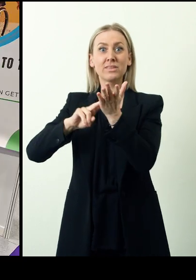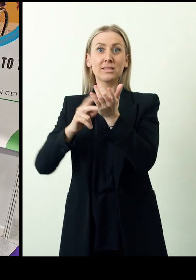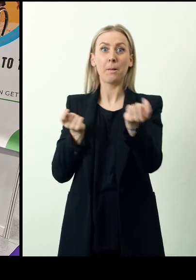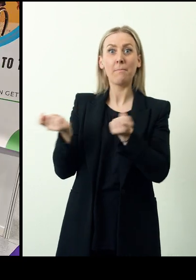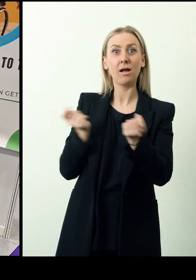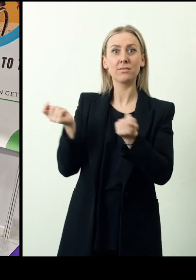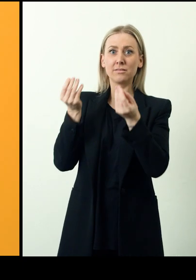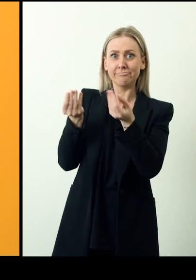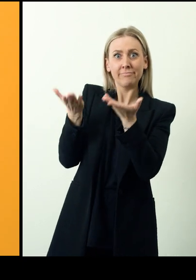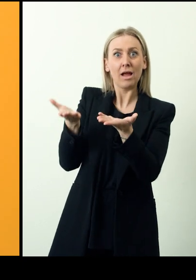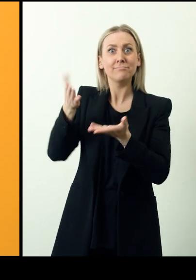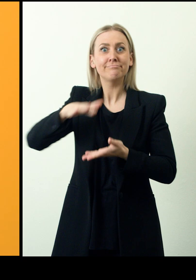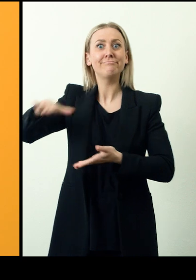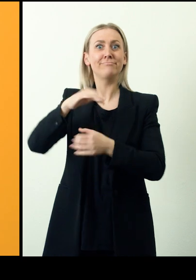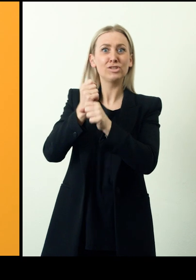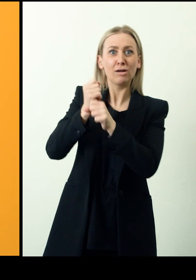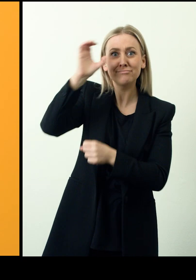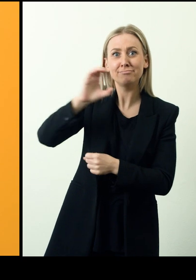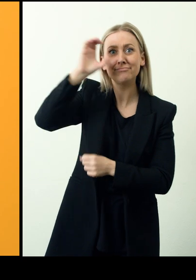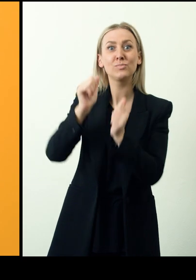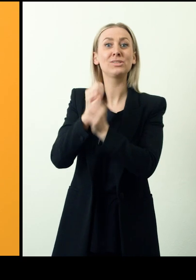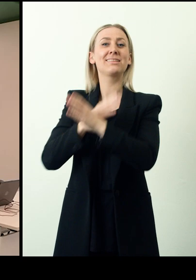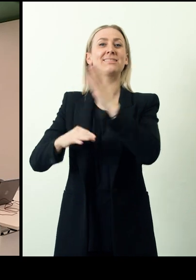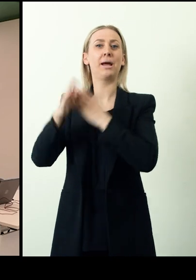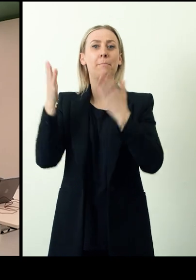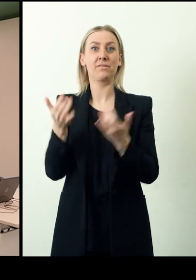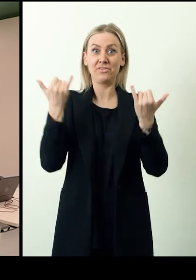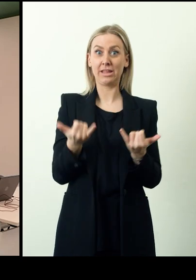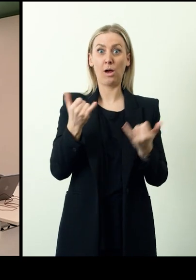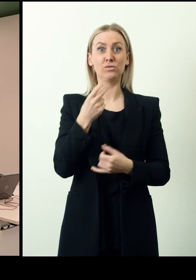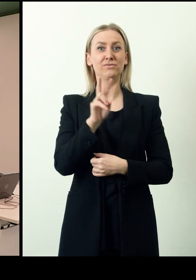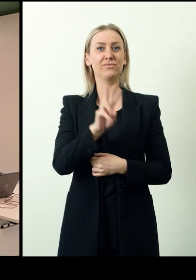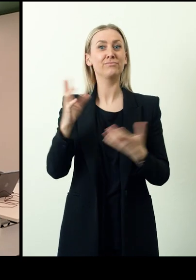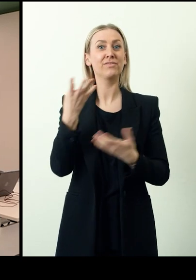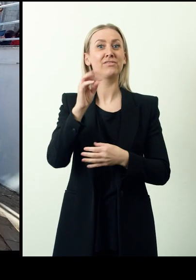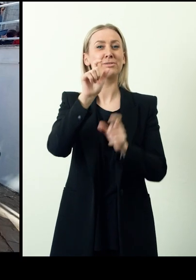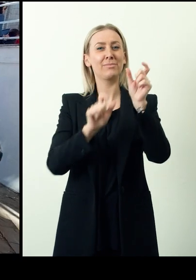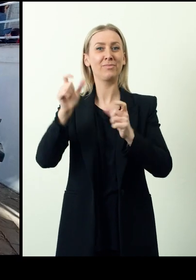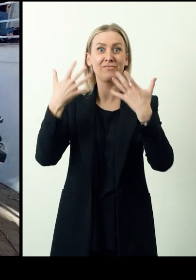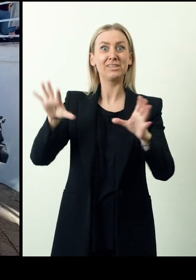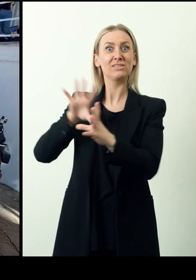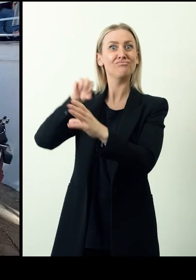courses in digital marketing that places jobseekers with disabilities. By 2022, 40 people had attended courses,